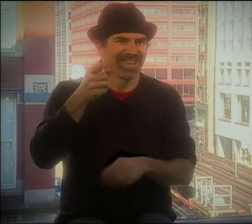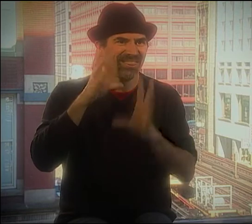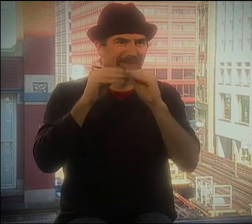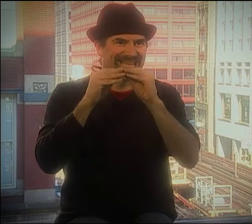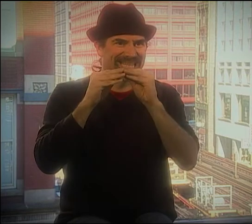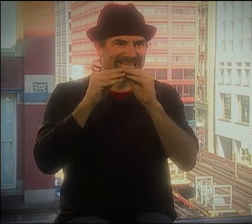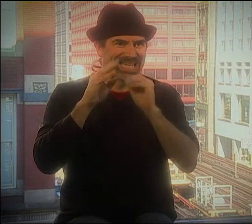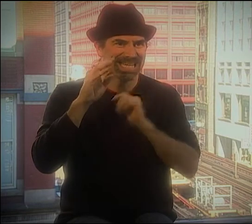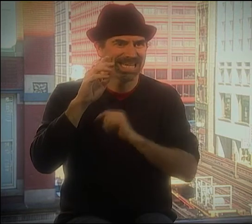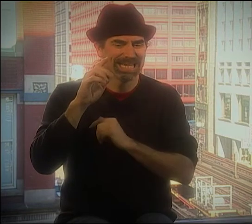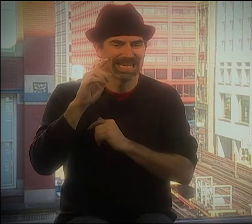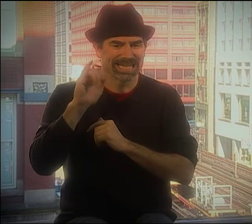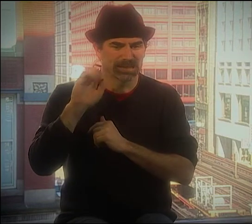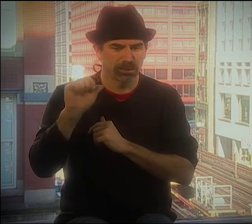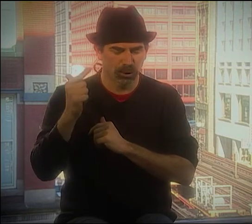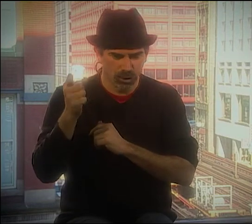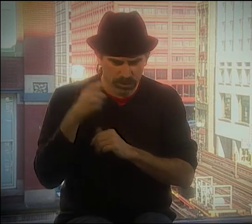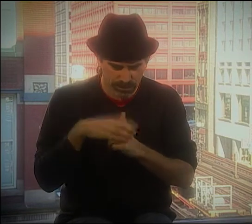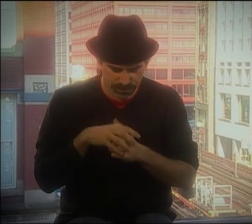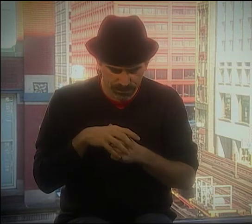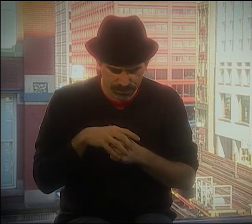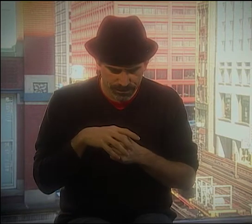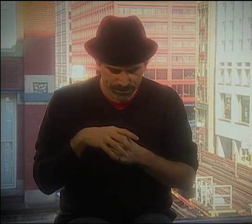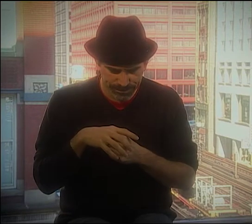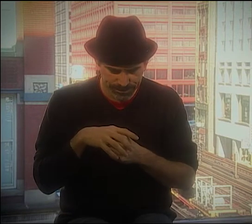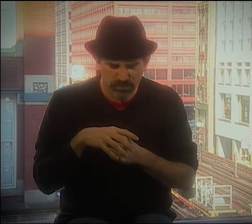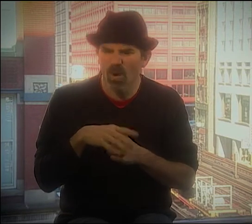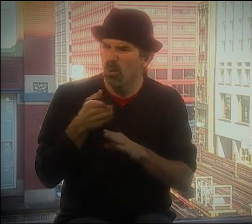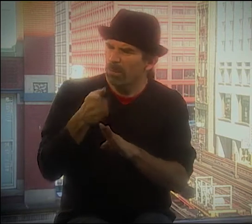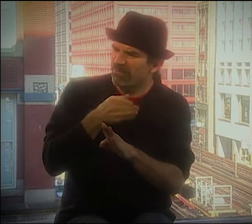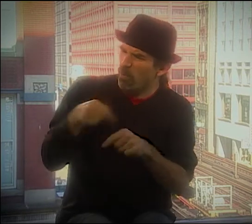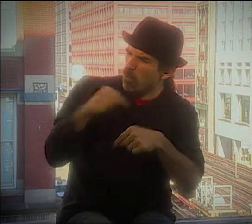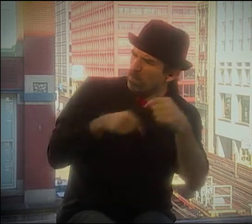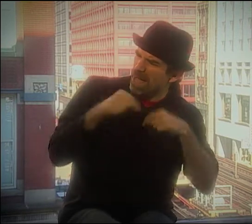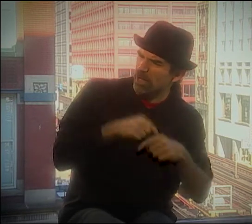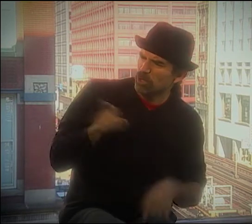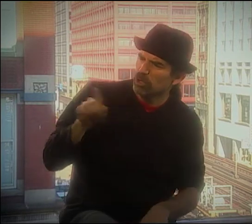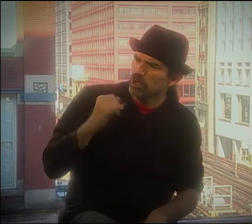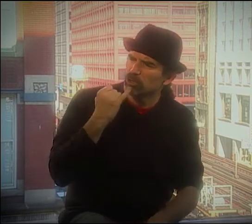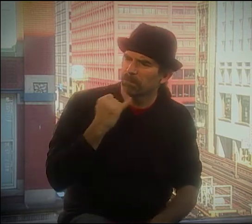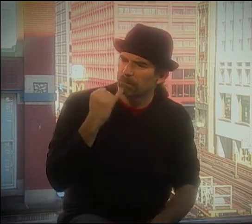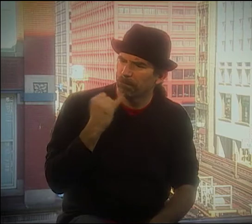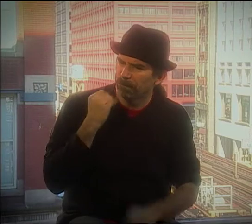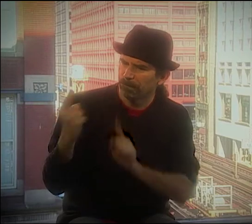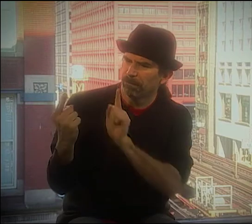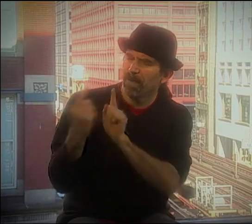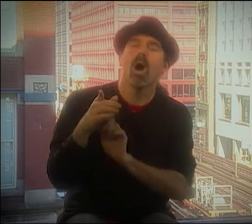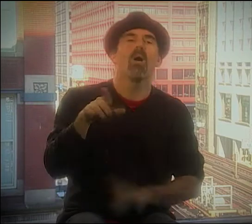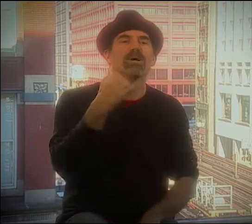AND THEN, WE HAD A MEETING. LET ME SEE... LET ME GO BACK.